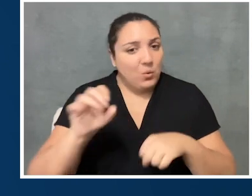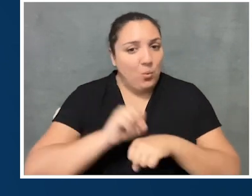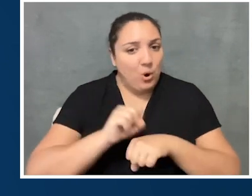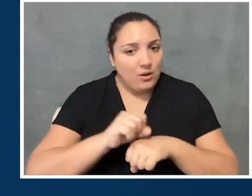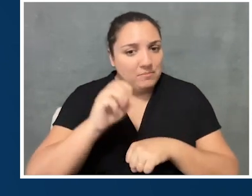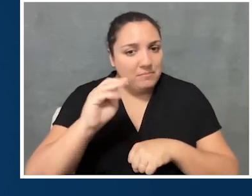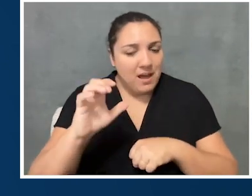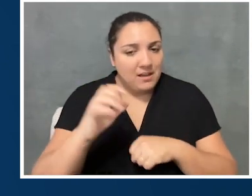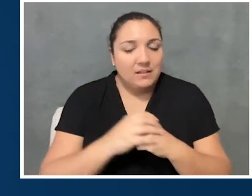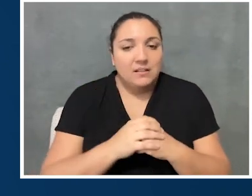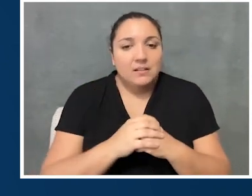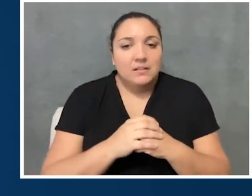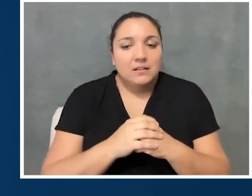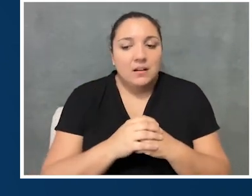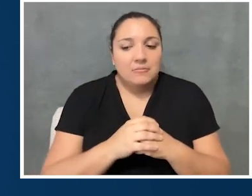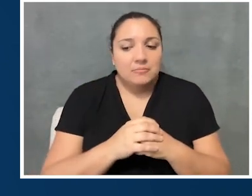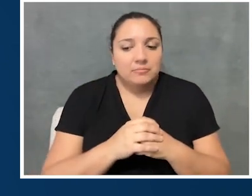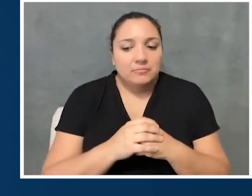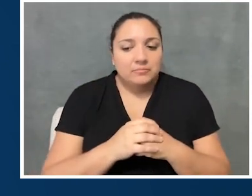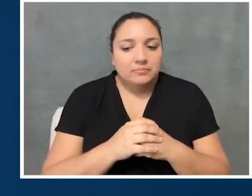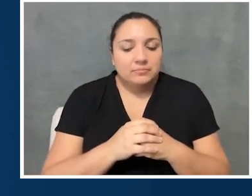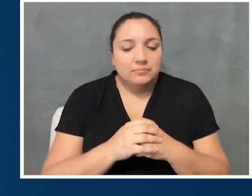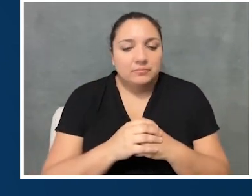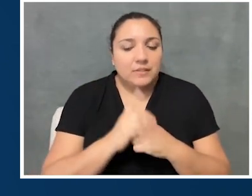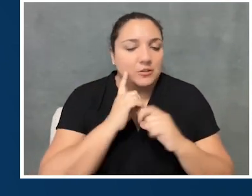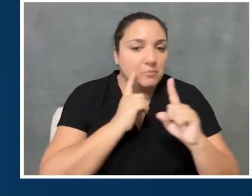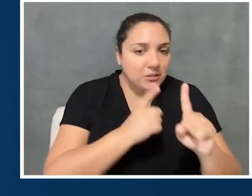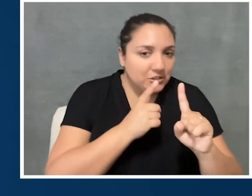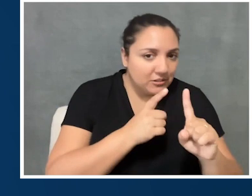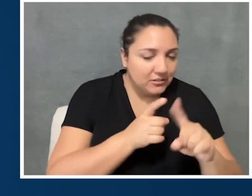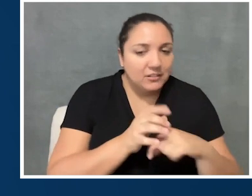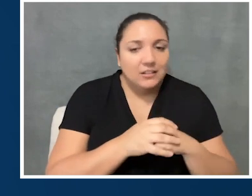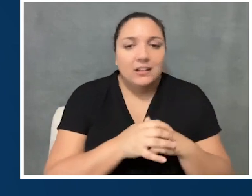talk about your work at MAC, and share with us about its mission